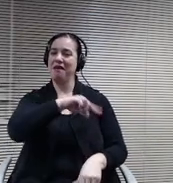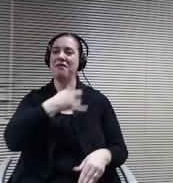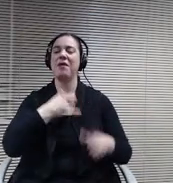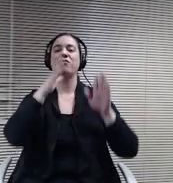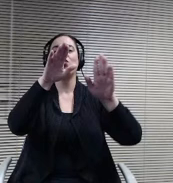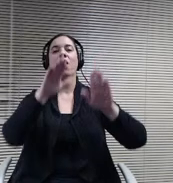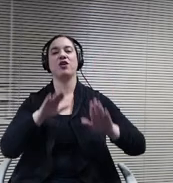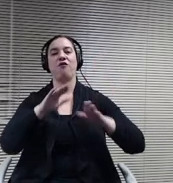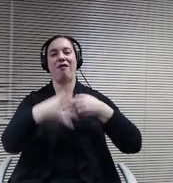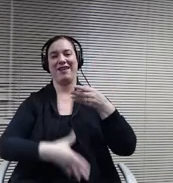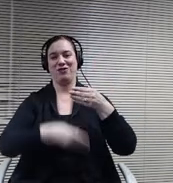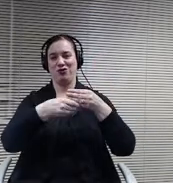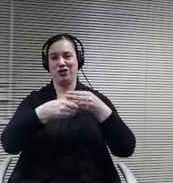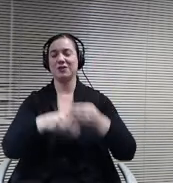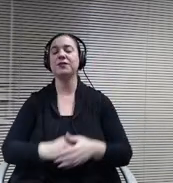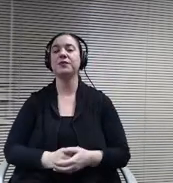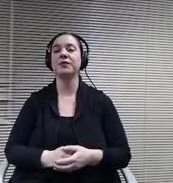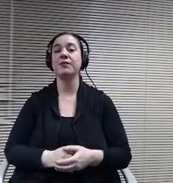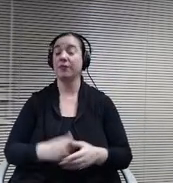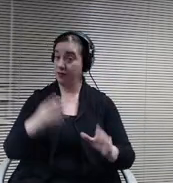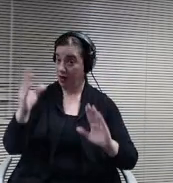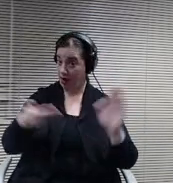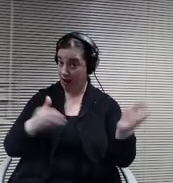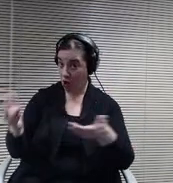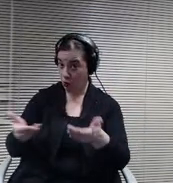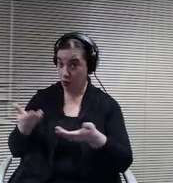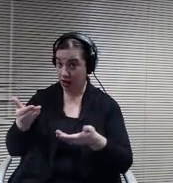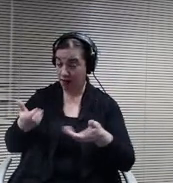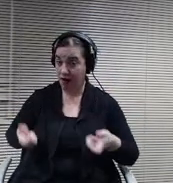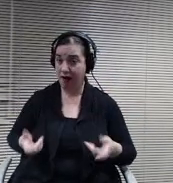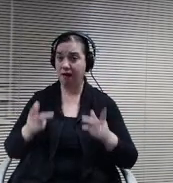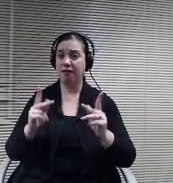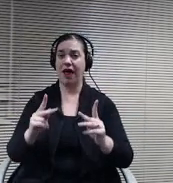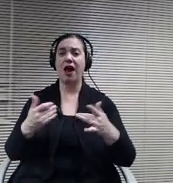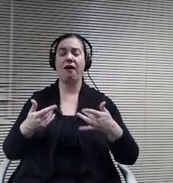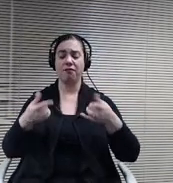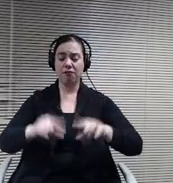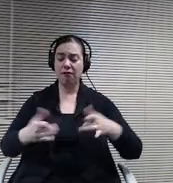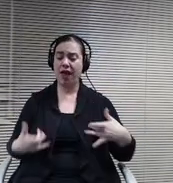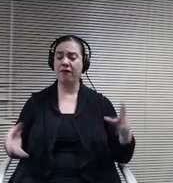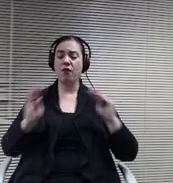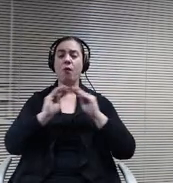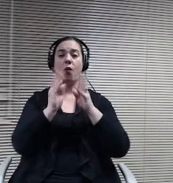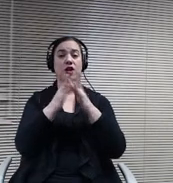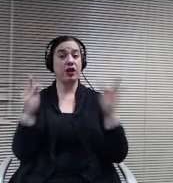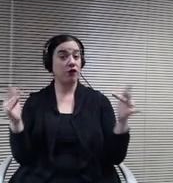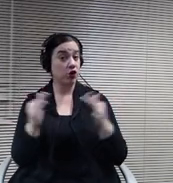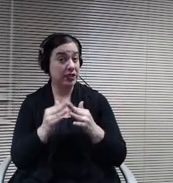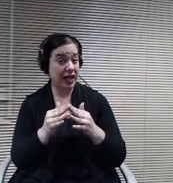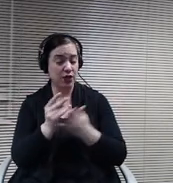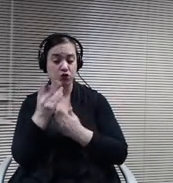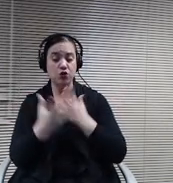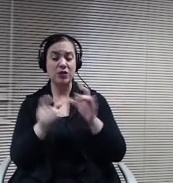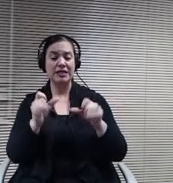The hiring is also allowed with this. A little more diversity students can connect with somebody that maybe has a little